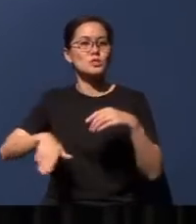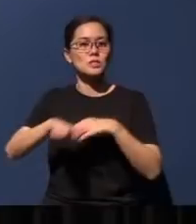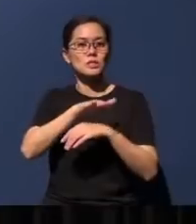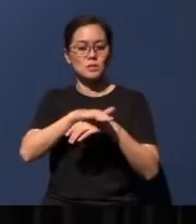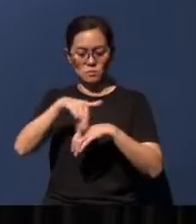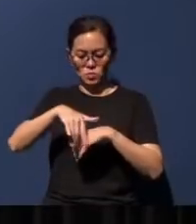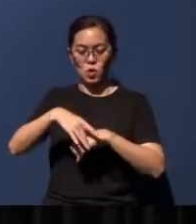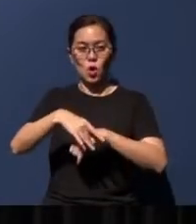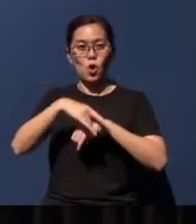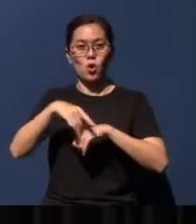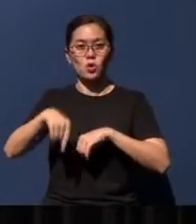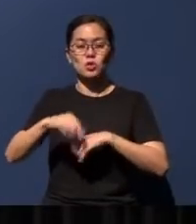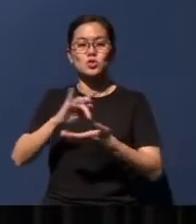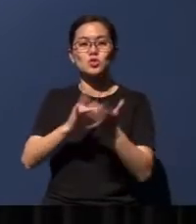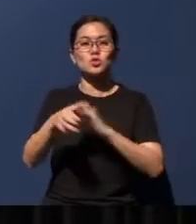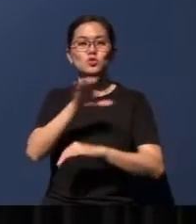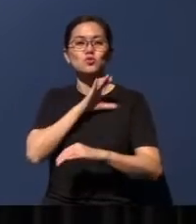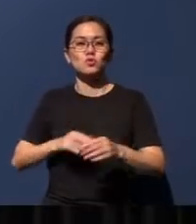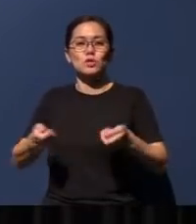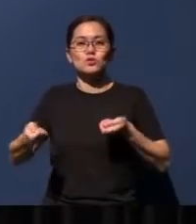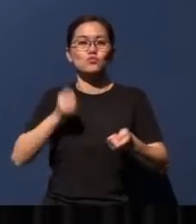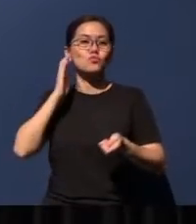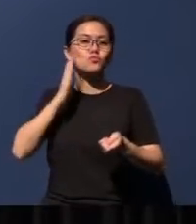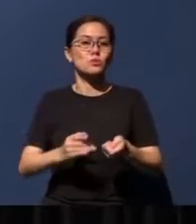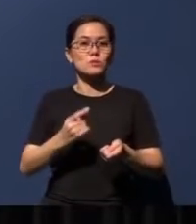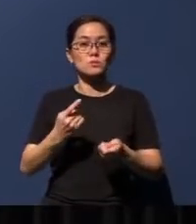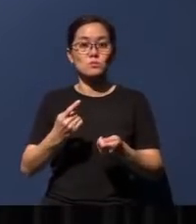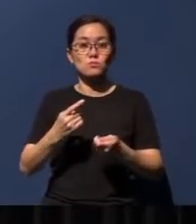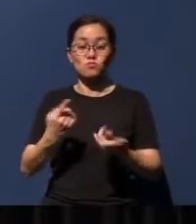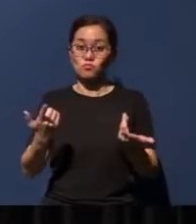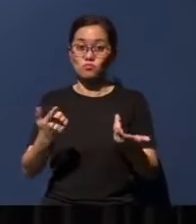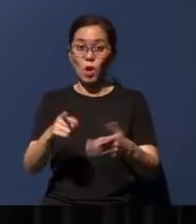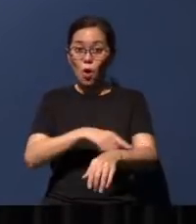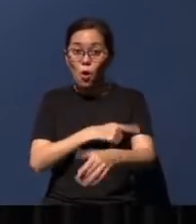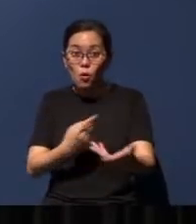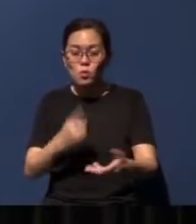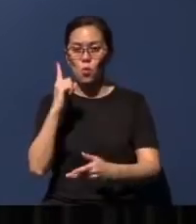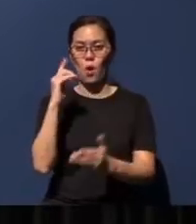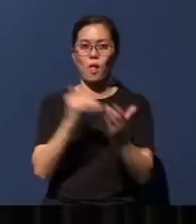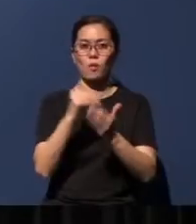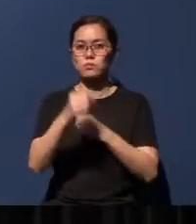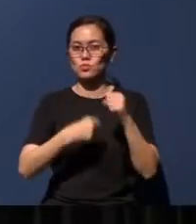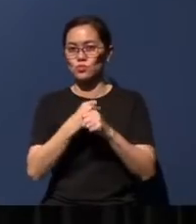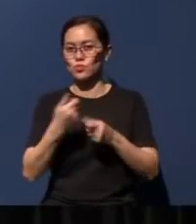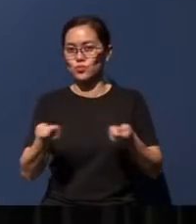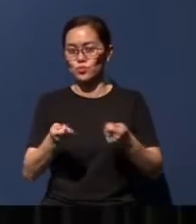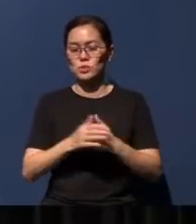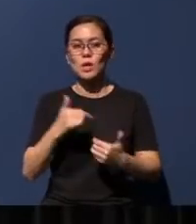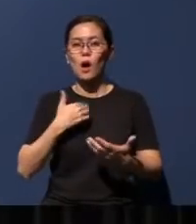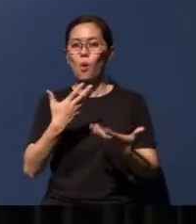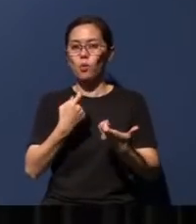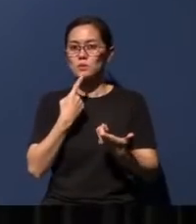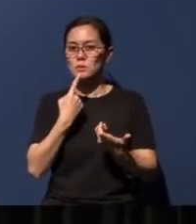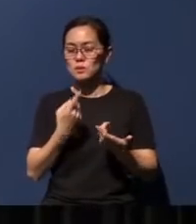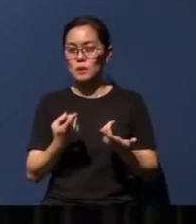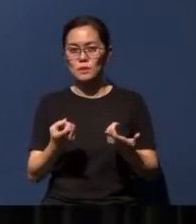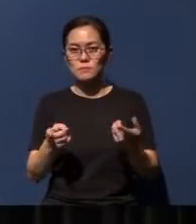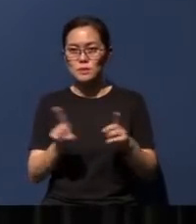the Jesus Christ will rule for 1000 years. And I want to also state, at this time,